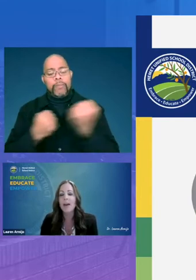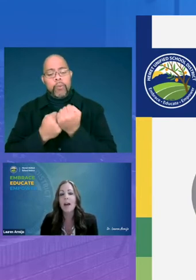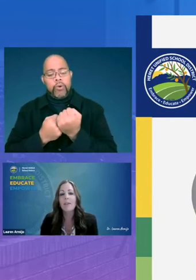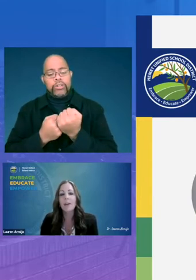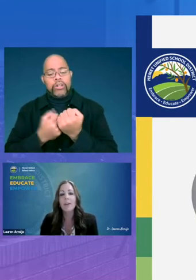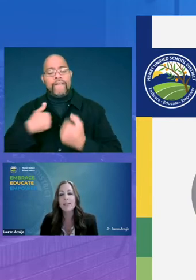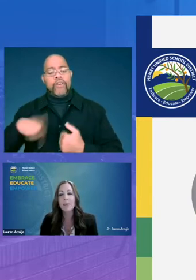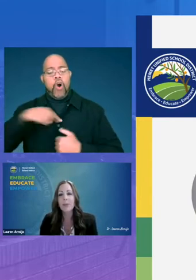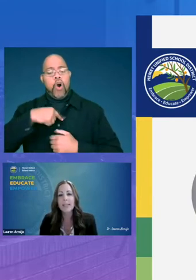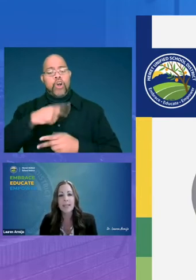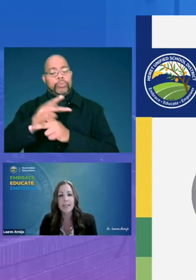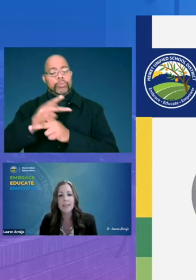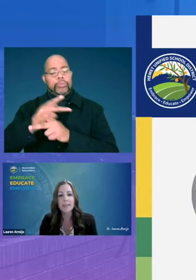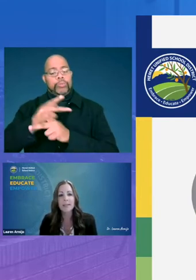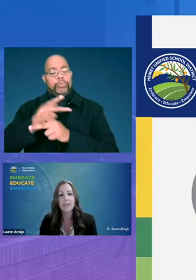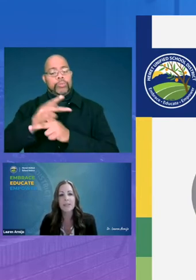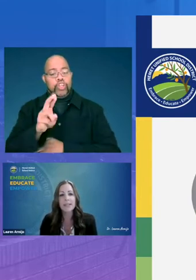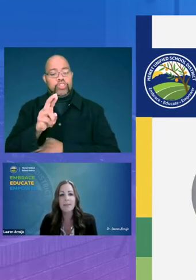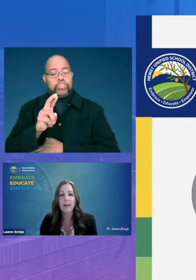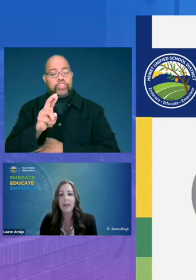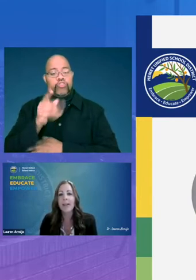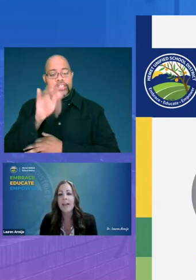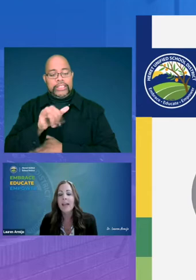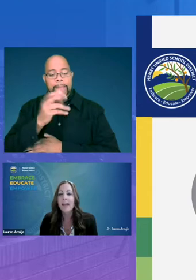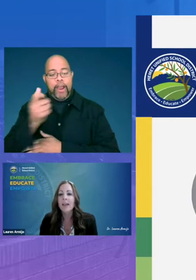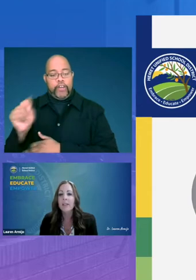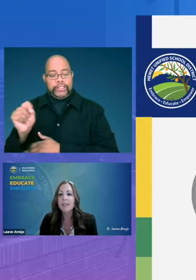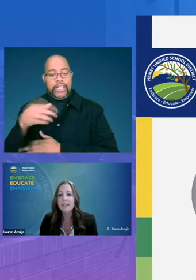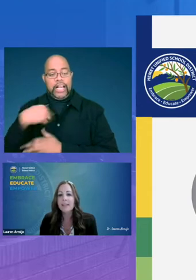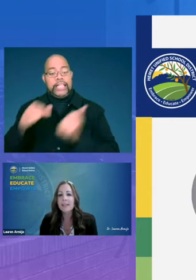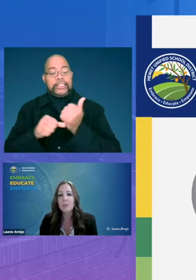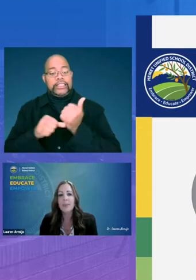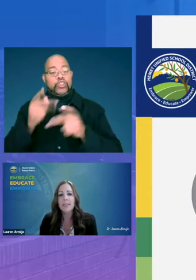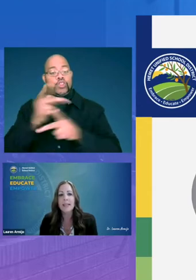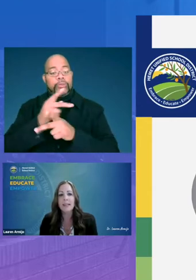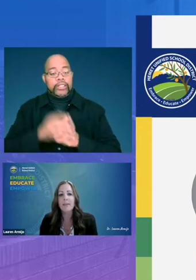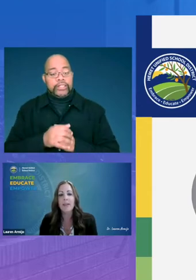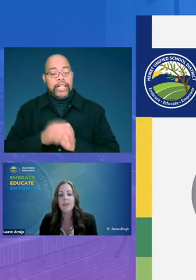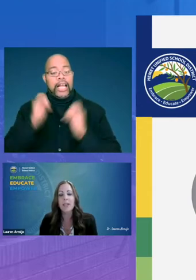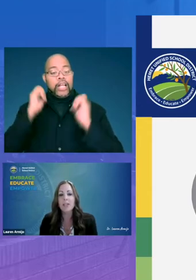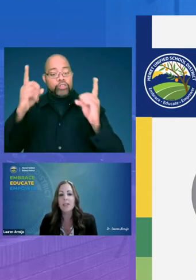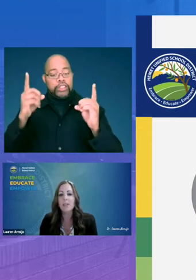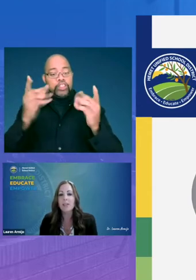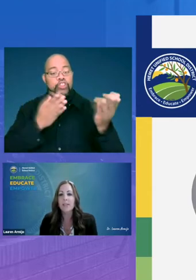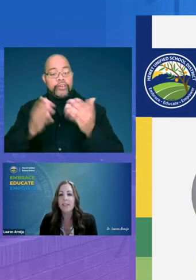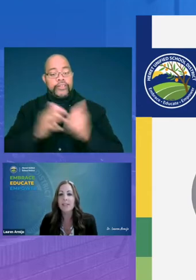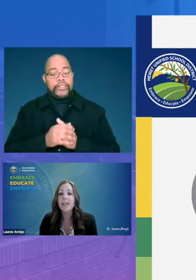of our superintendent dr christy barrett and our assistant superintendent of educational services